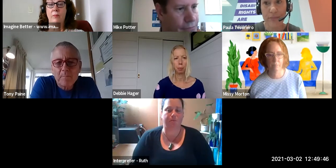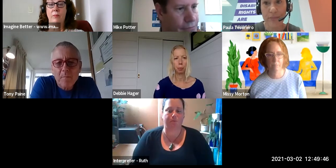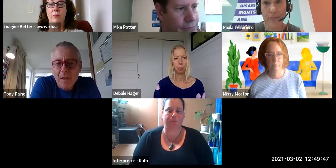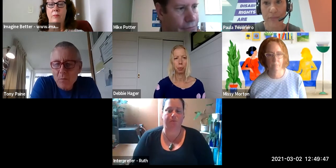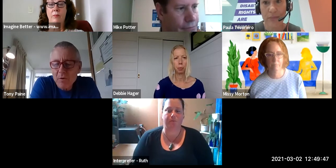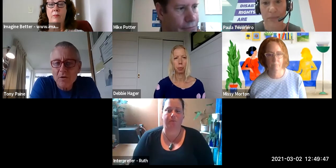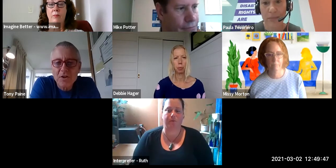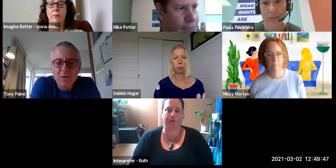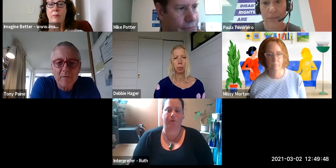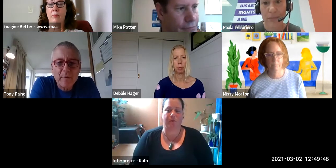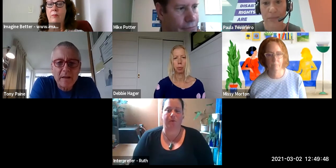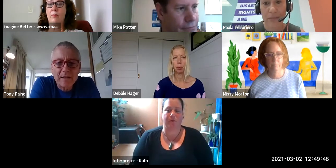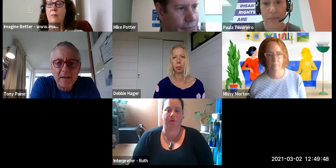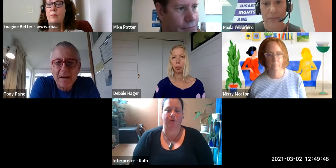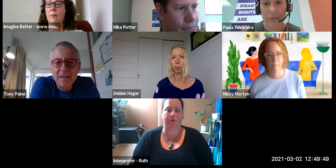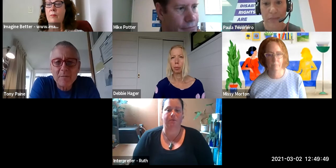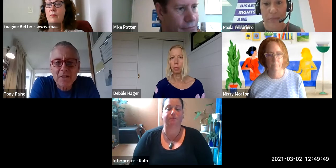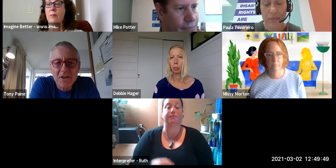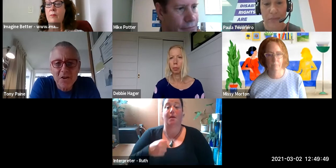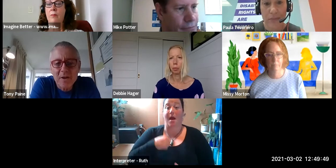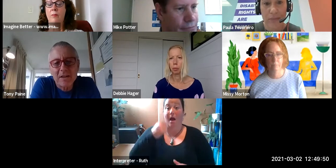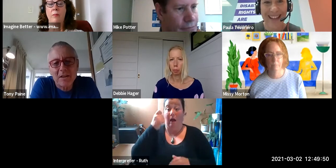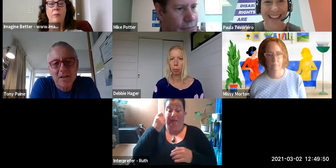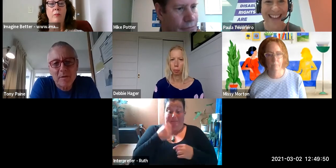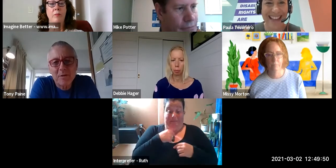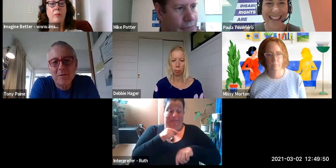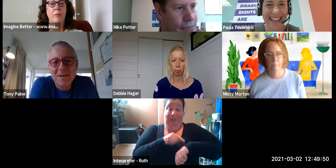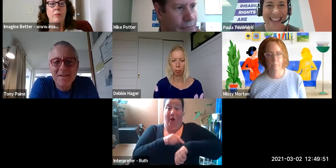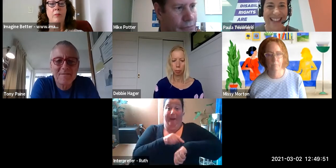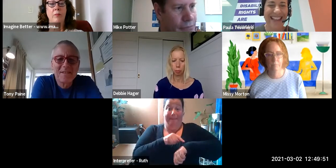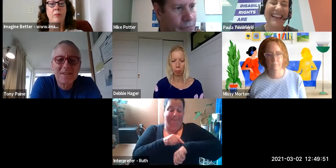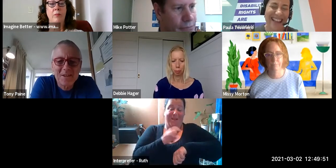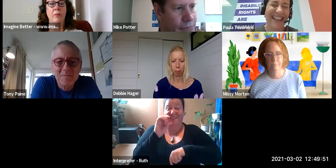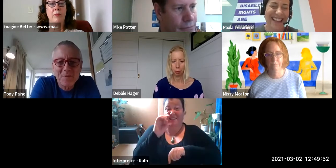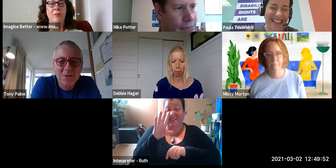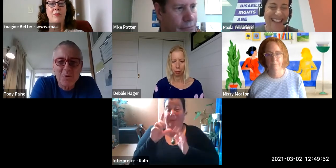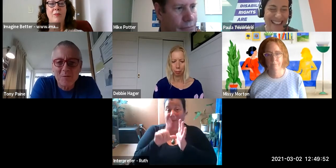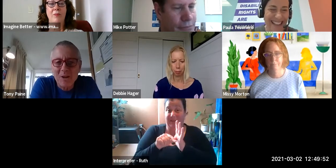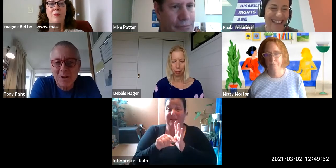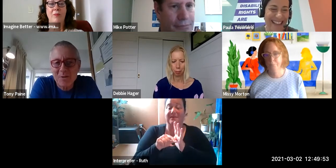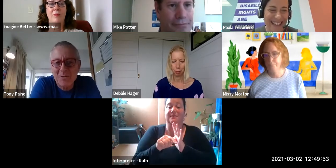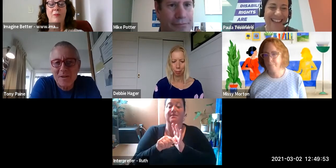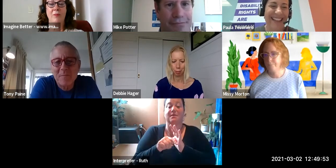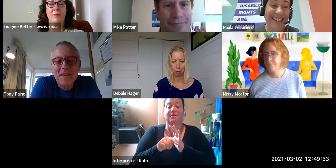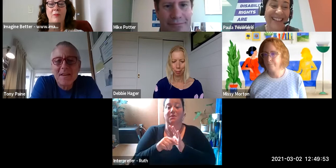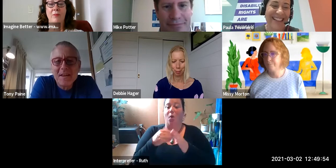I'm conscious that we've got about 10 minutes to go and I suspect we could do this - this is the work of a lifetime.